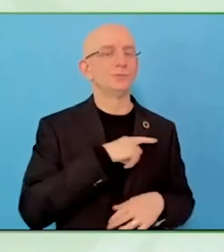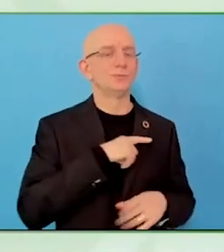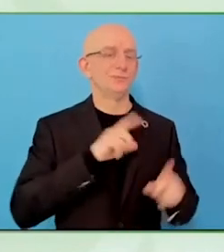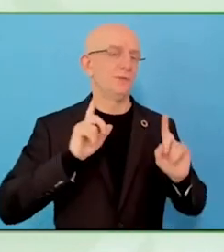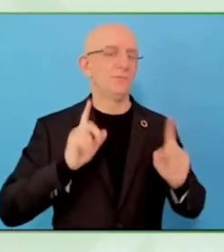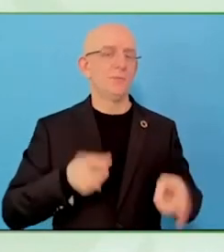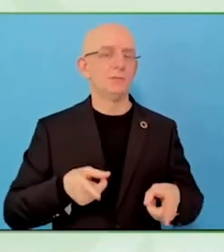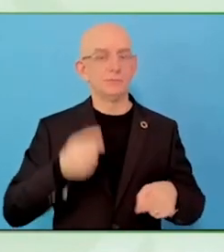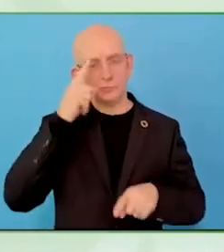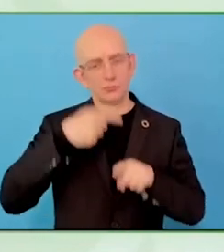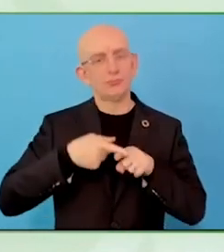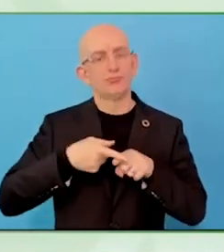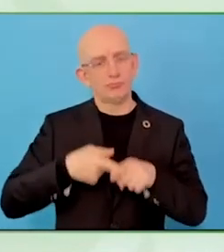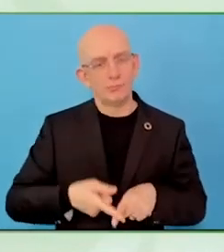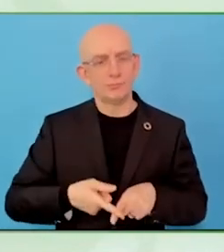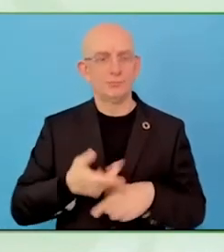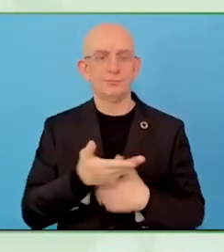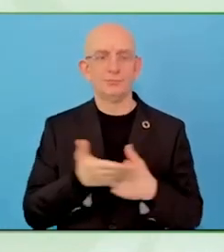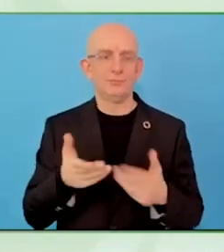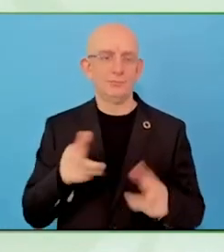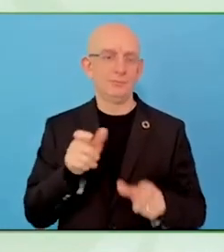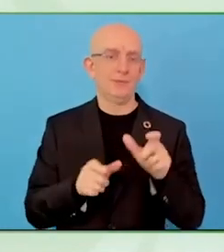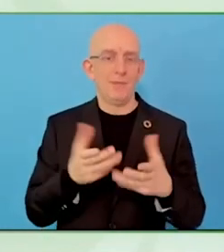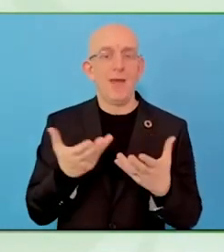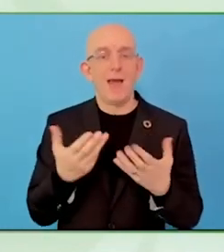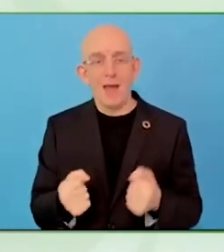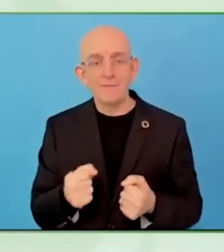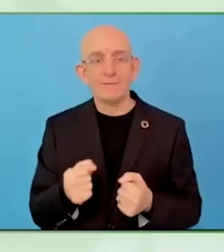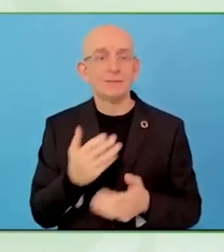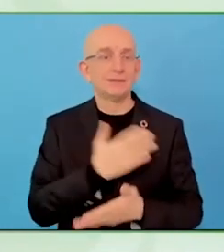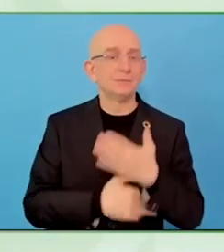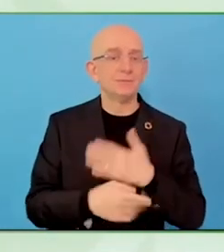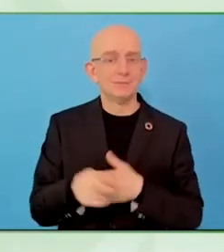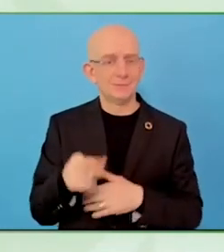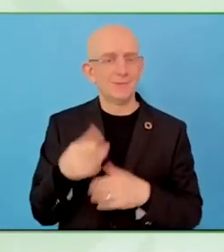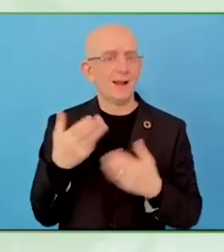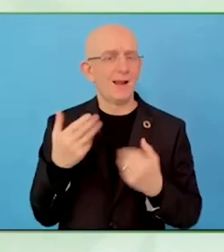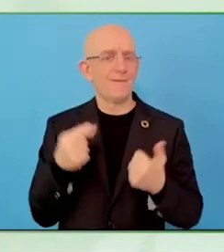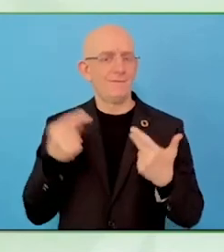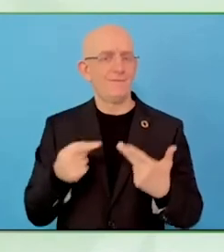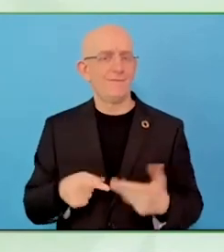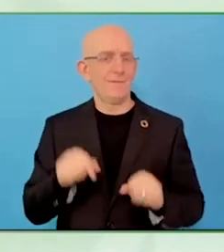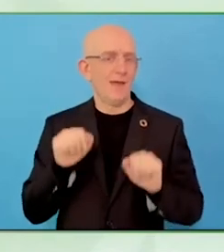They have the creativity, right to practice art. This is very important.